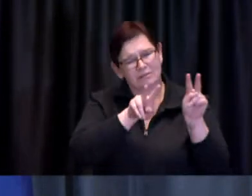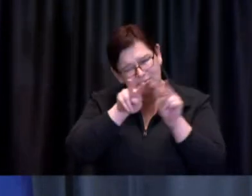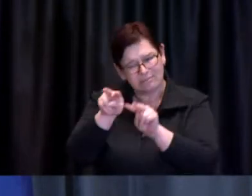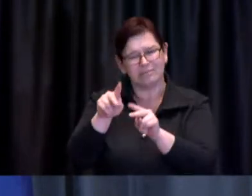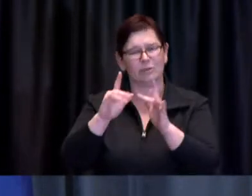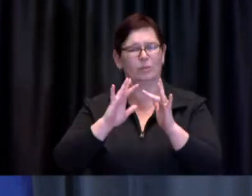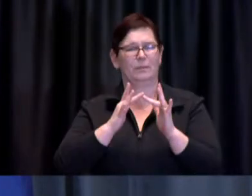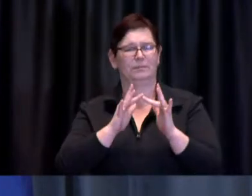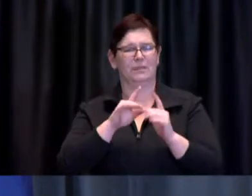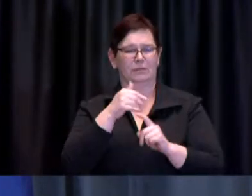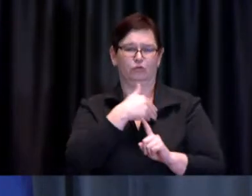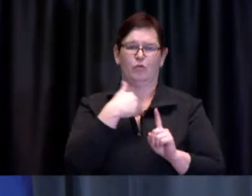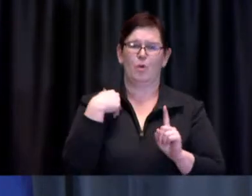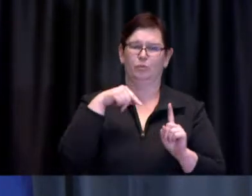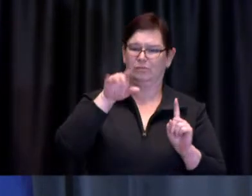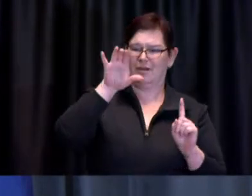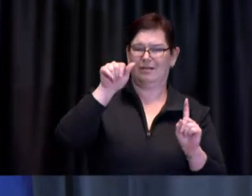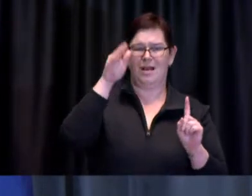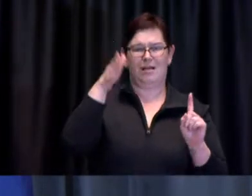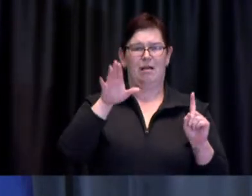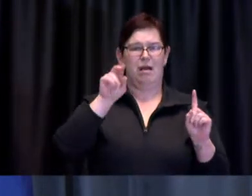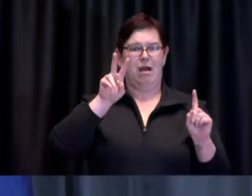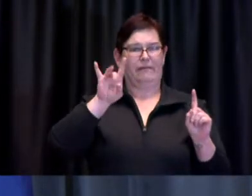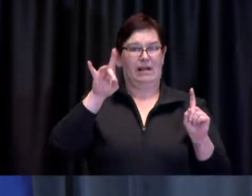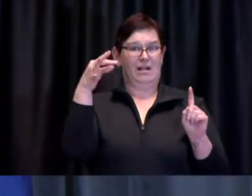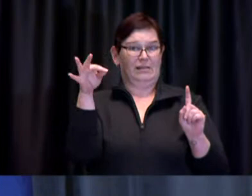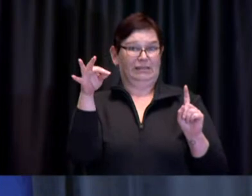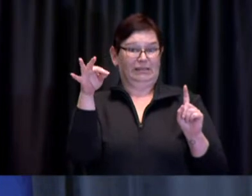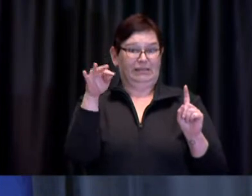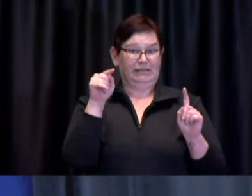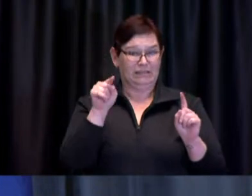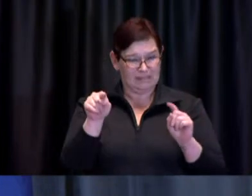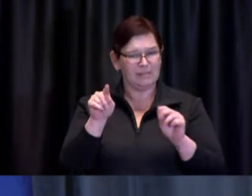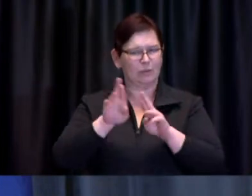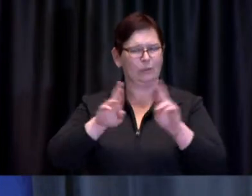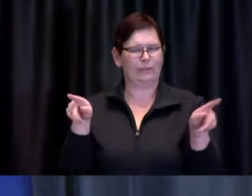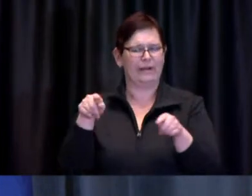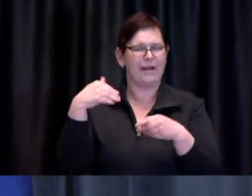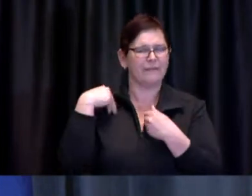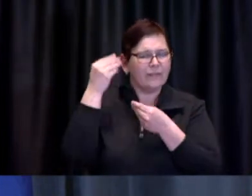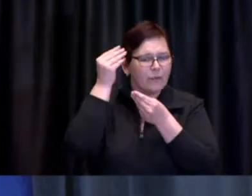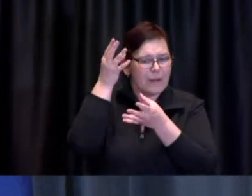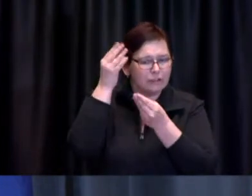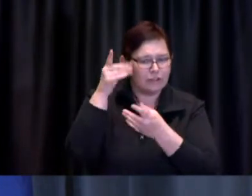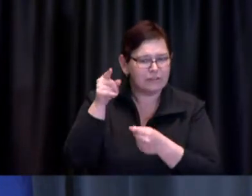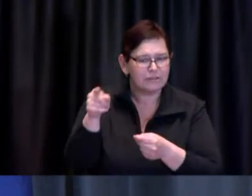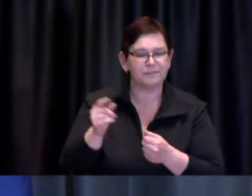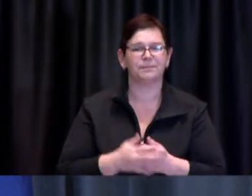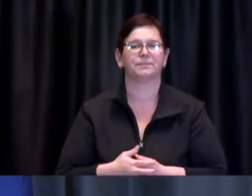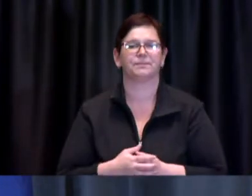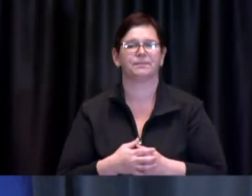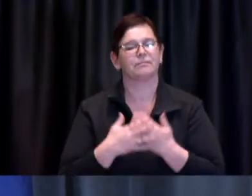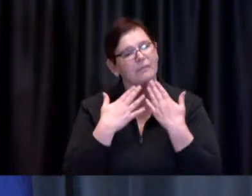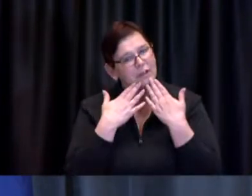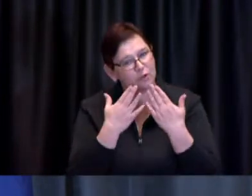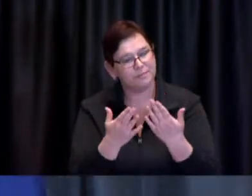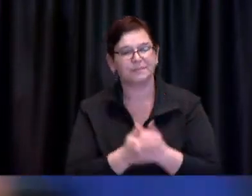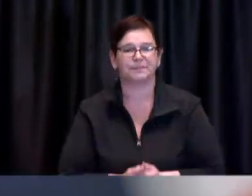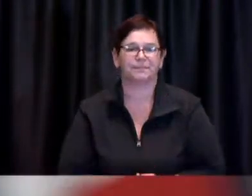for the most up to date information on vaccinations in Toronto. Thank you. I now invite Dr. de Villa to bring her update for today.